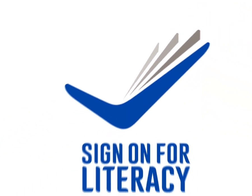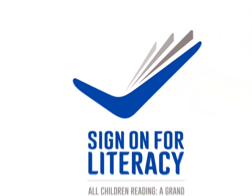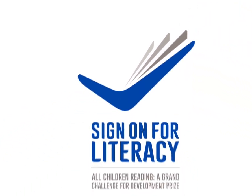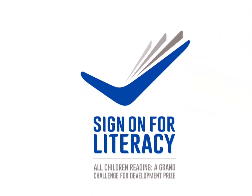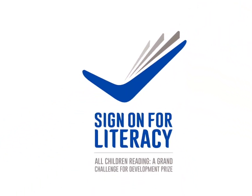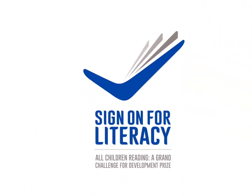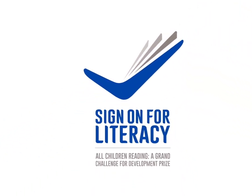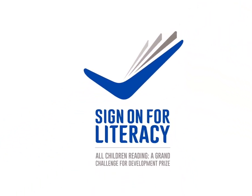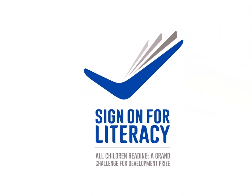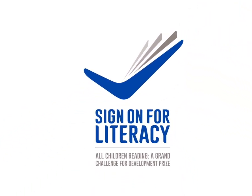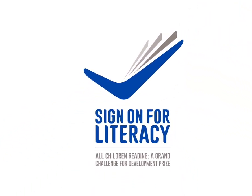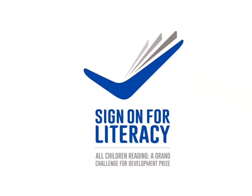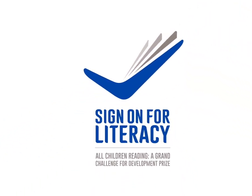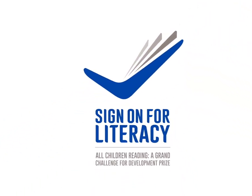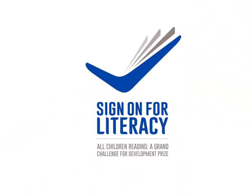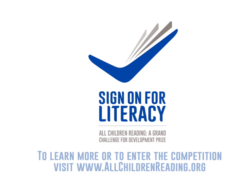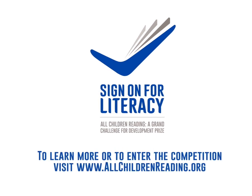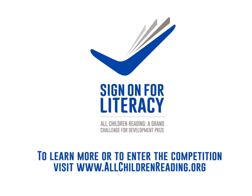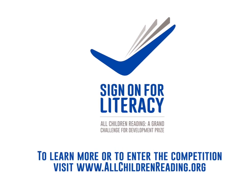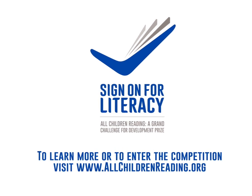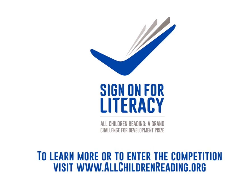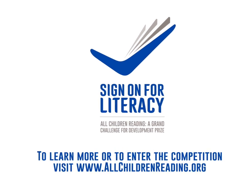Sign on for Literacy: A Grand Challenge for Development